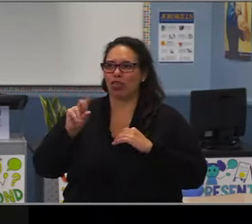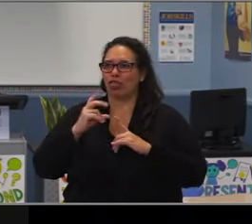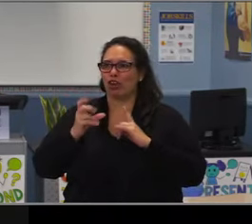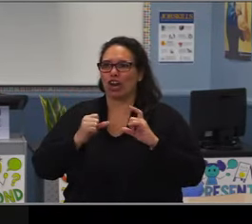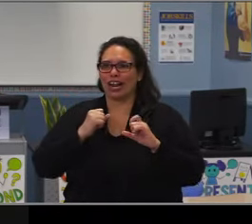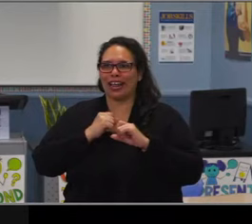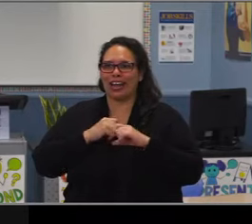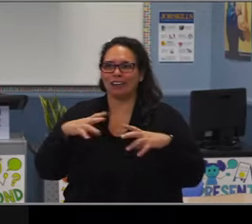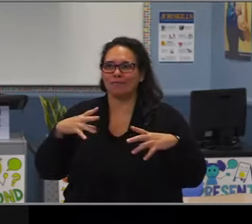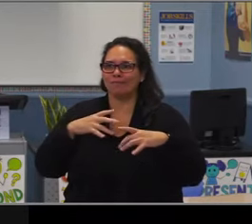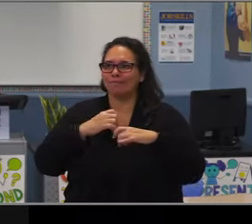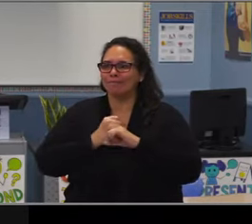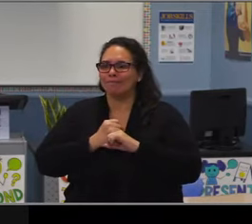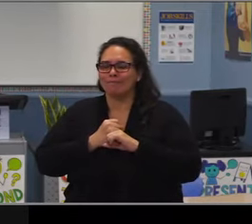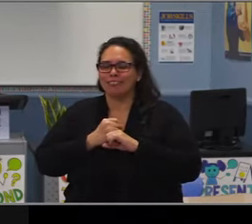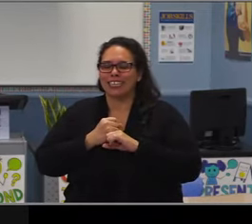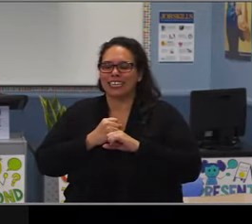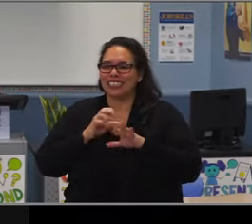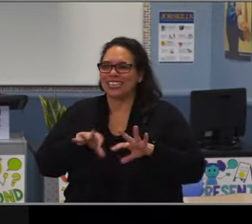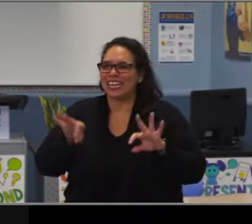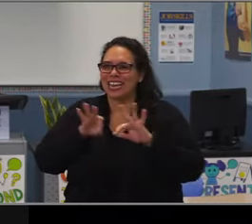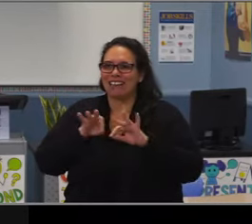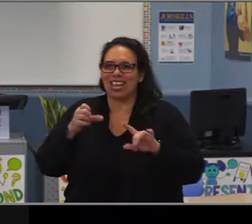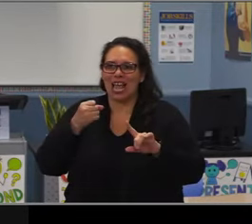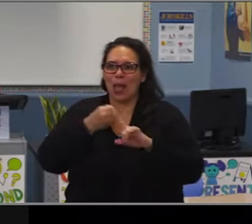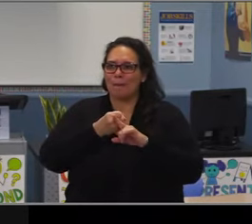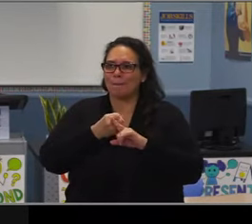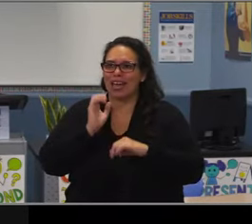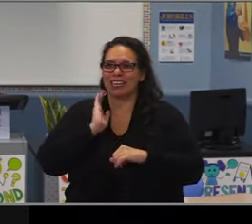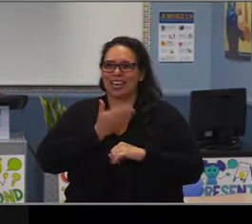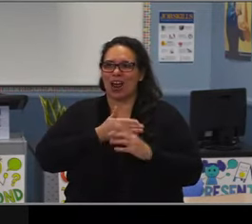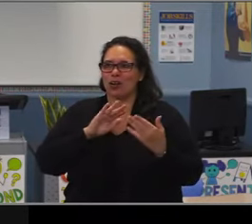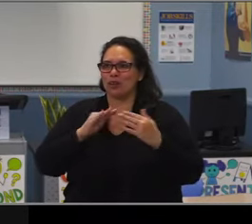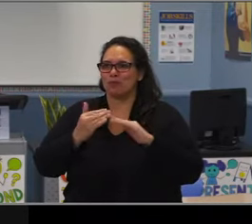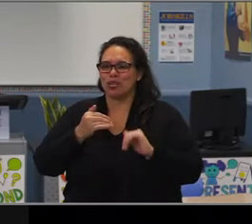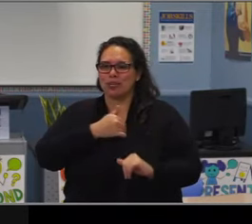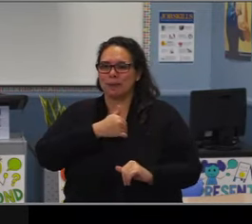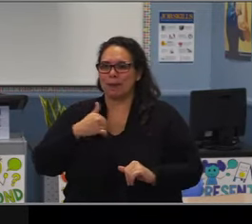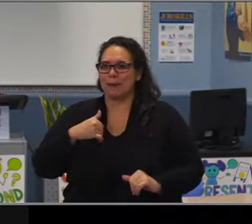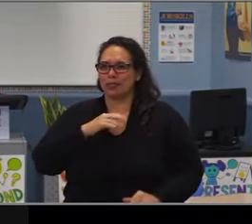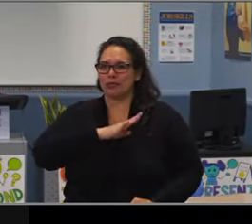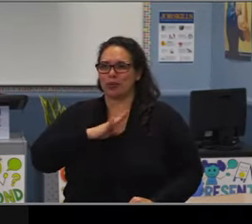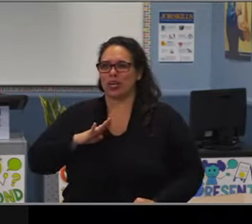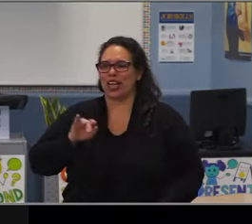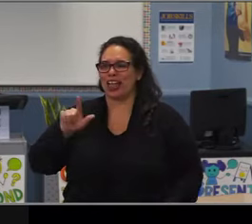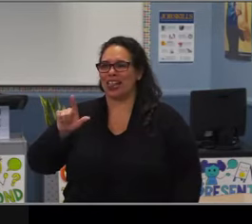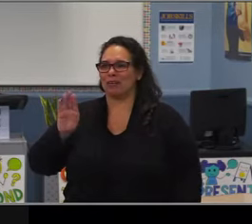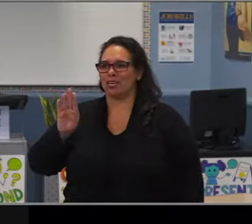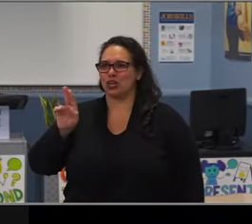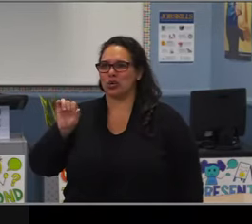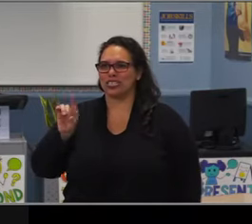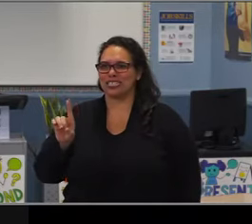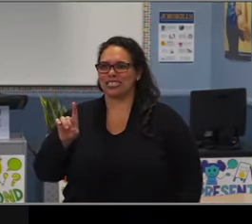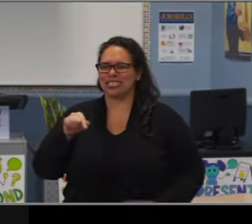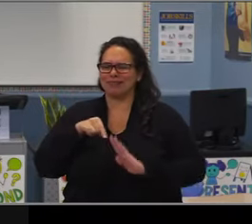I wanna thank you for being a guiding light for me. I wanna thank you for always being in the forefront for me,